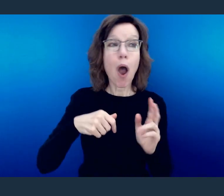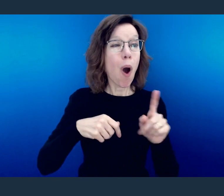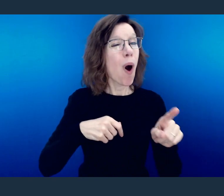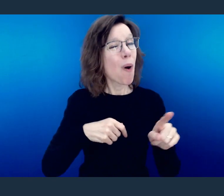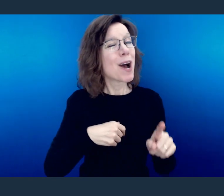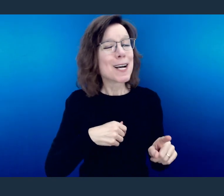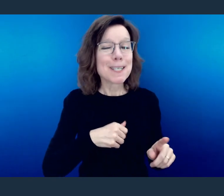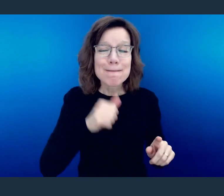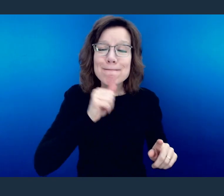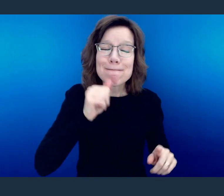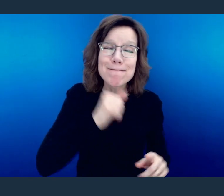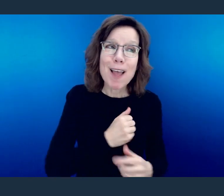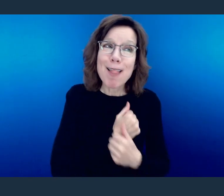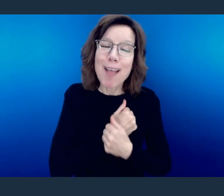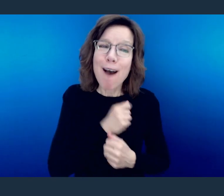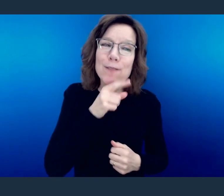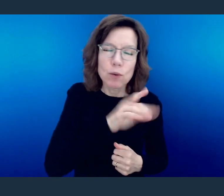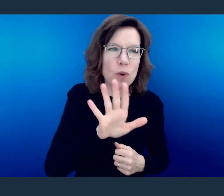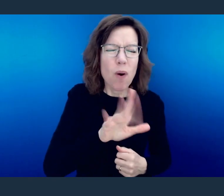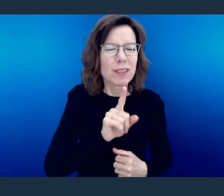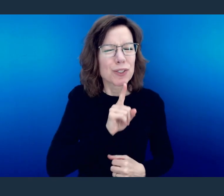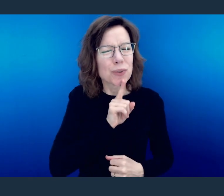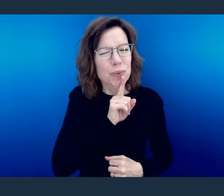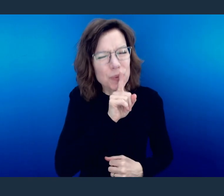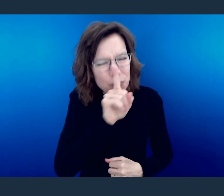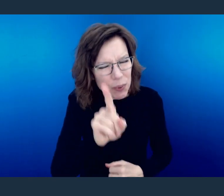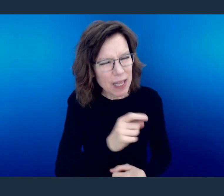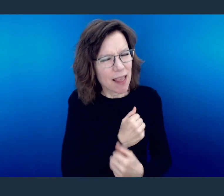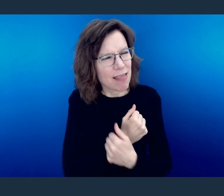Genuinely build a love for them. Birth out a relationship with them.